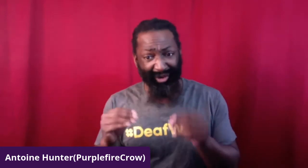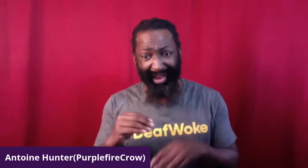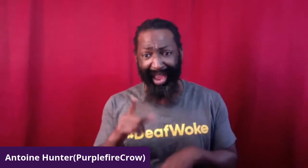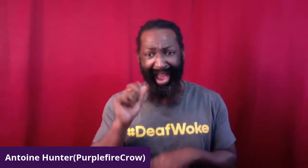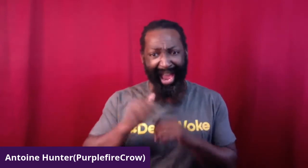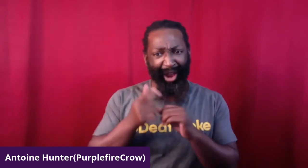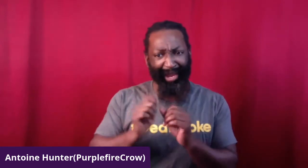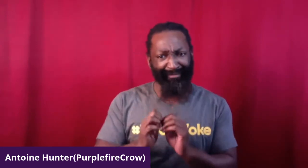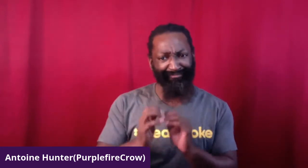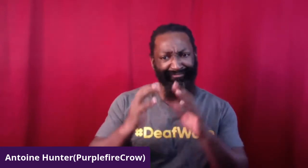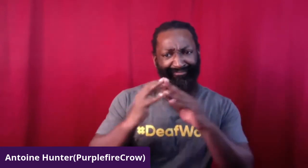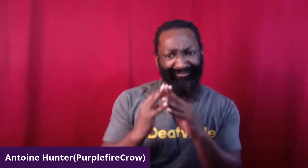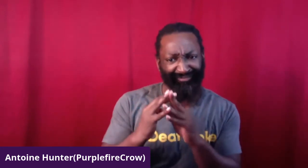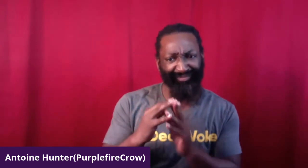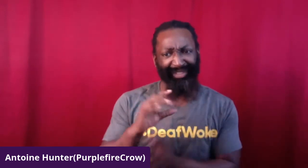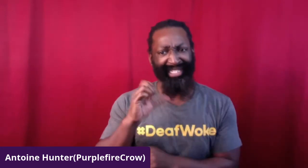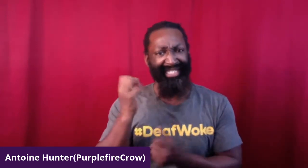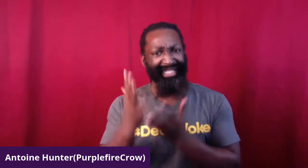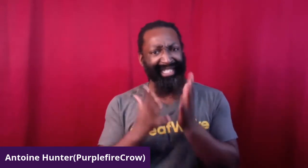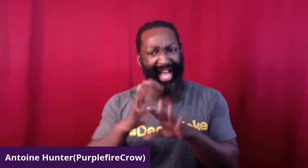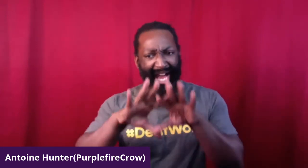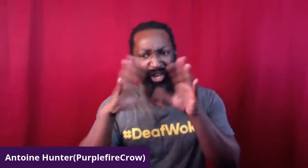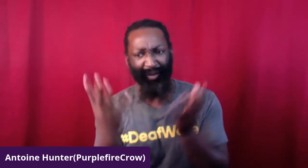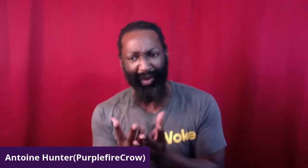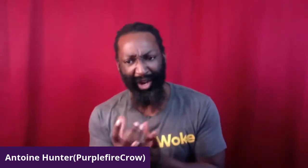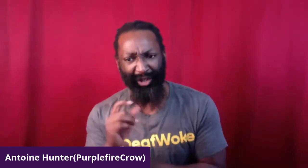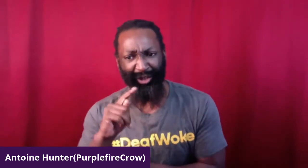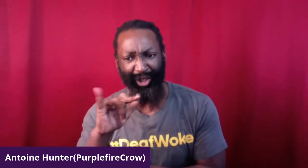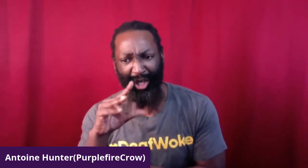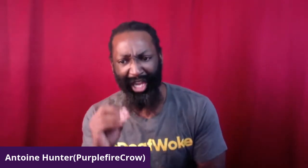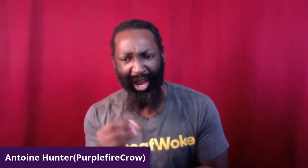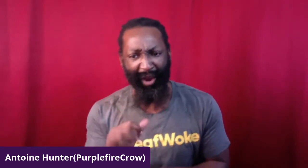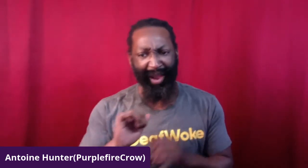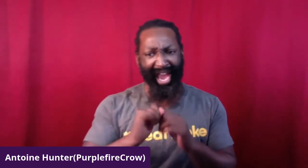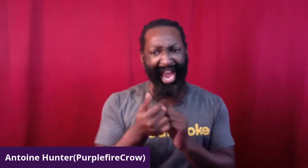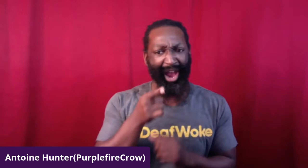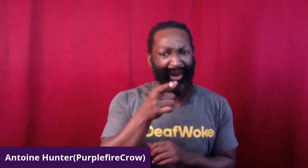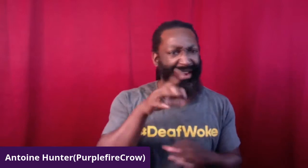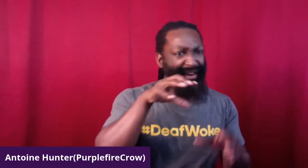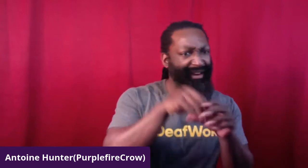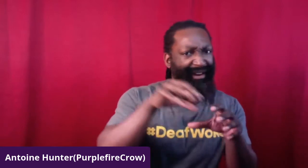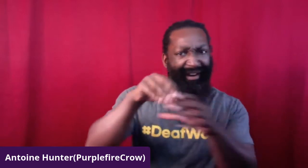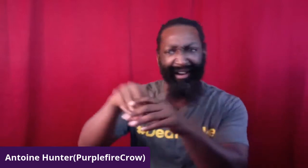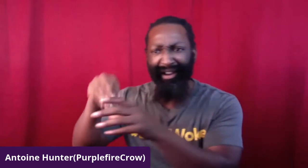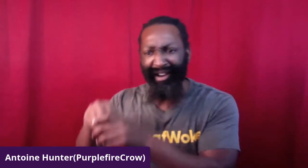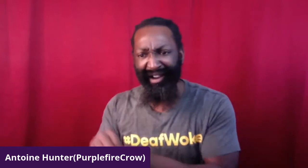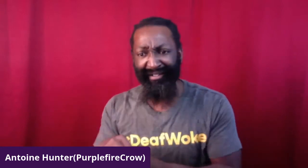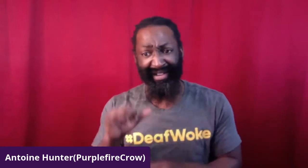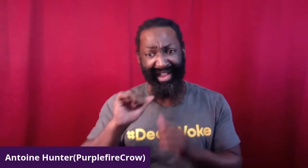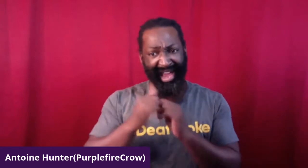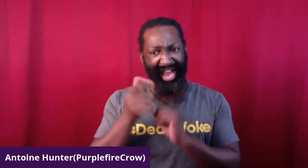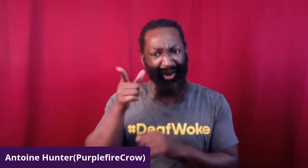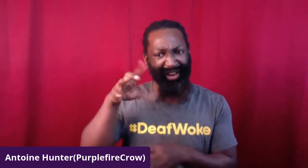He has his own story to tell of how he began his own studio,